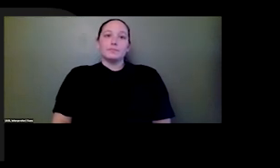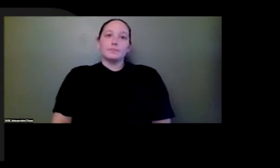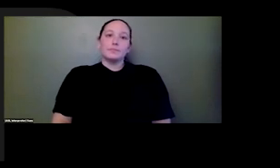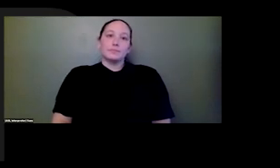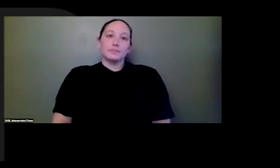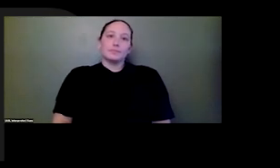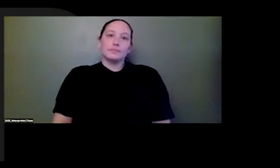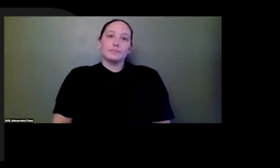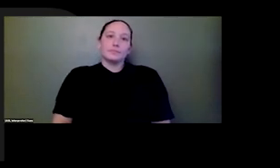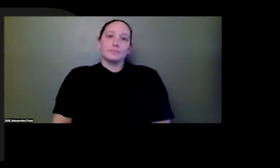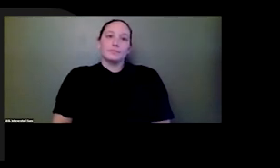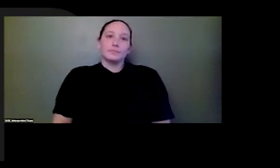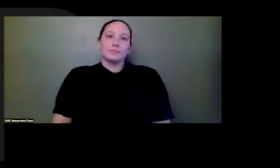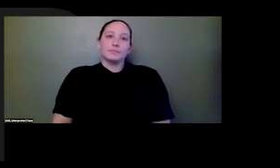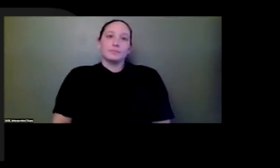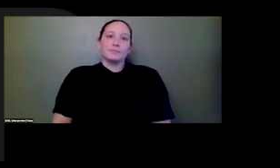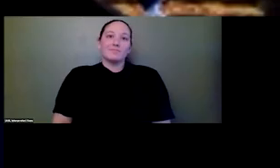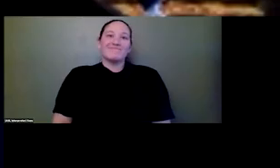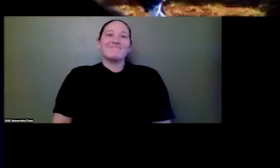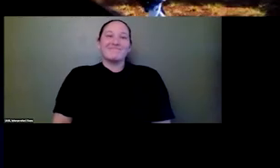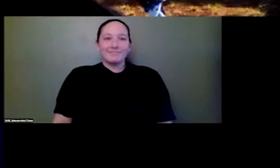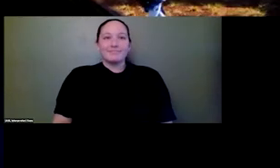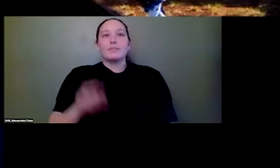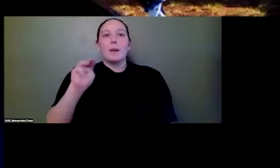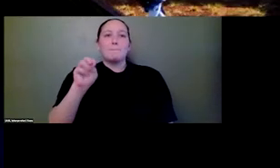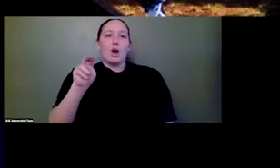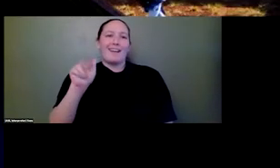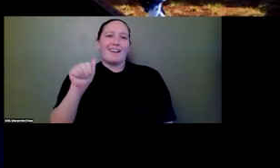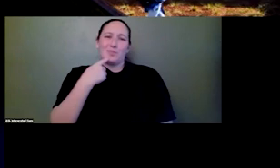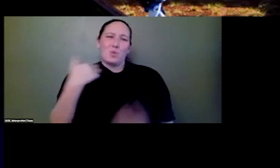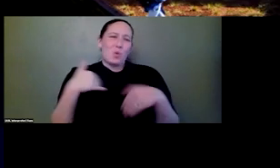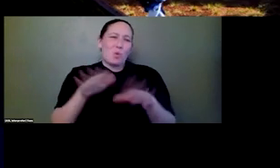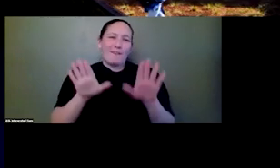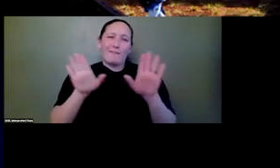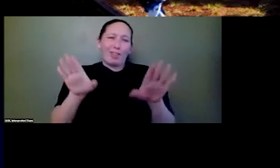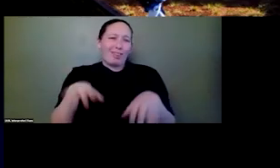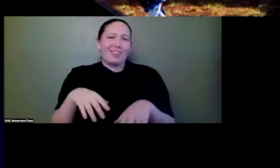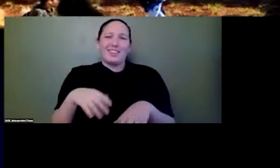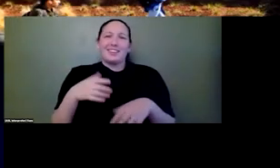the best I got. It's wonderful, Larry, thank you. Really appreciate that. And just to kind of ended